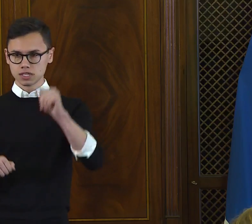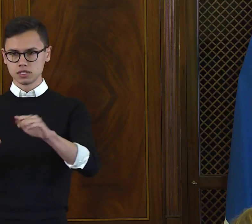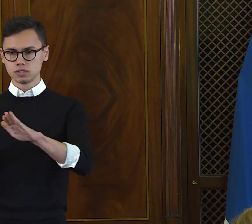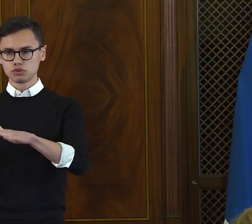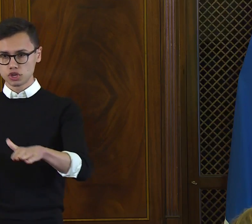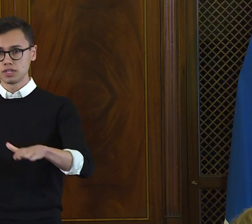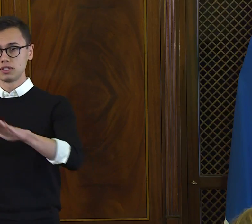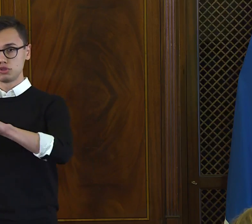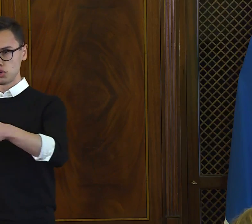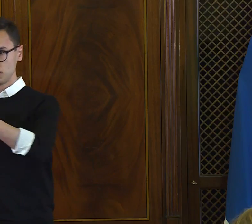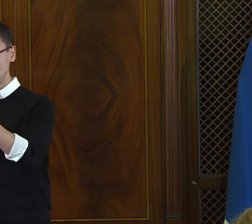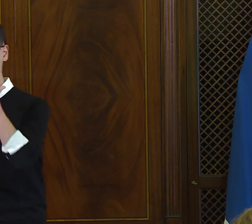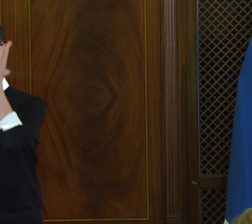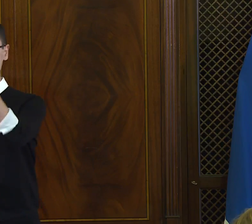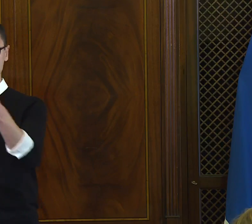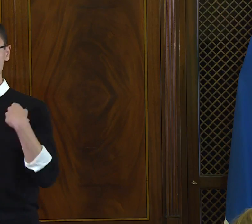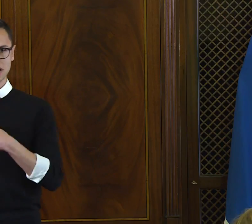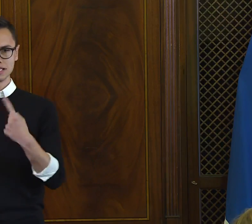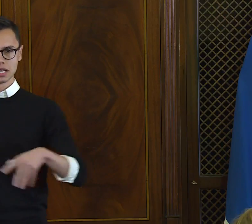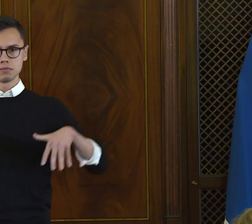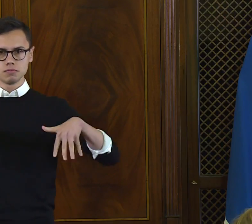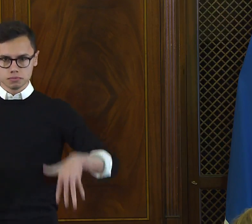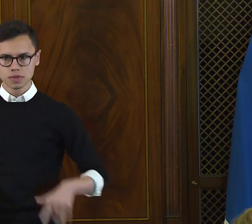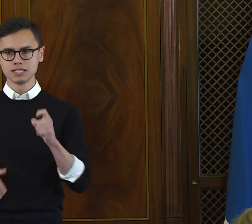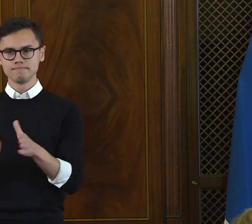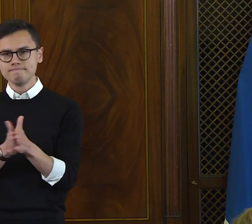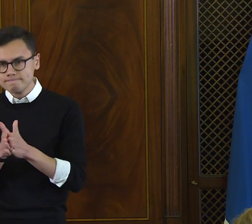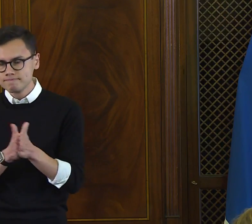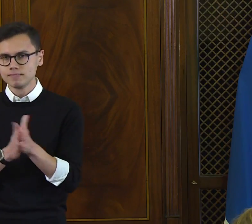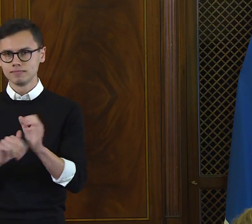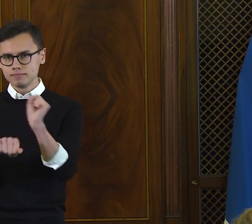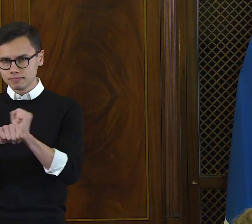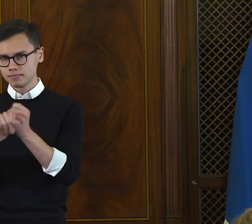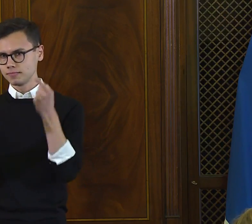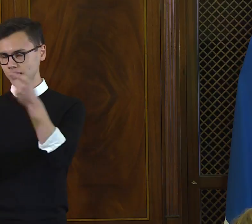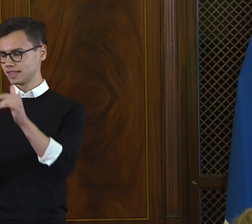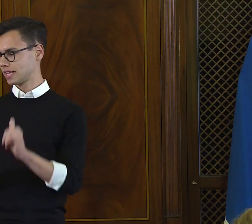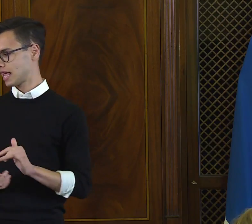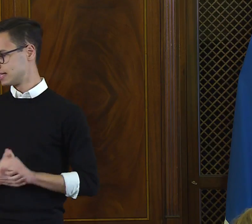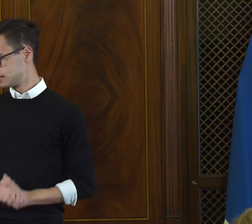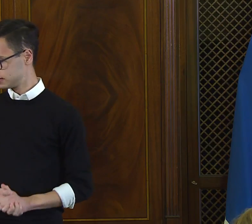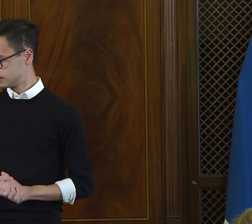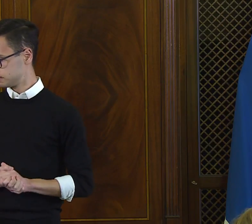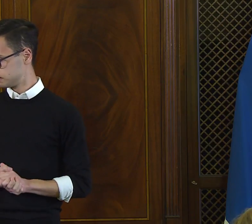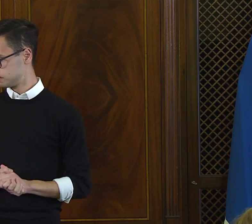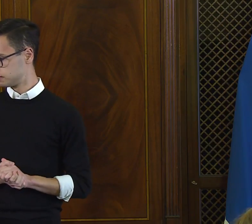to the trailblazers. It would be a disservice to our children and our children's children.